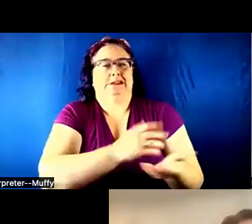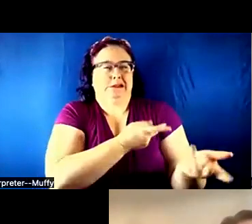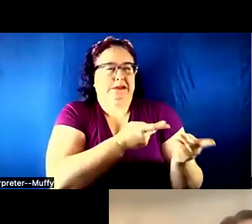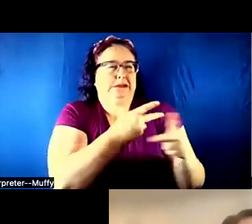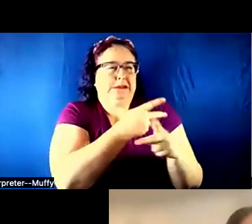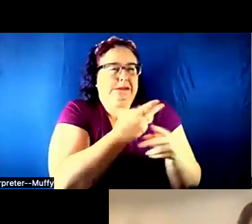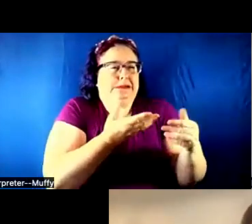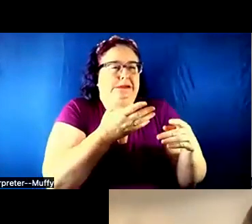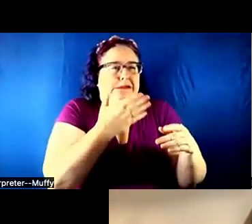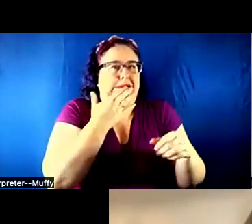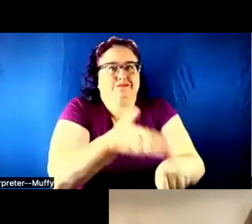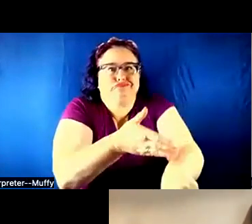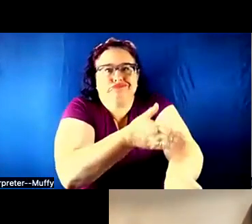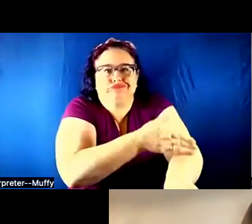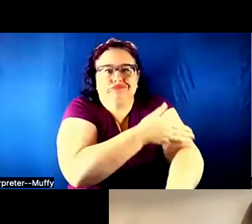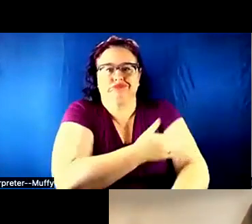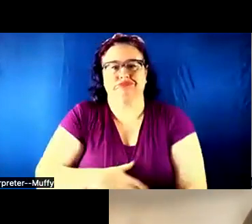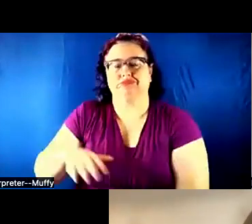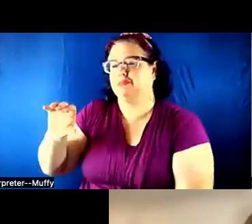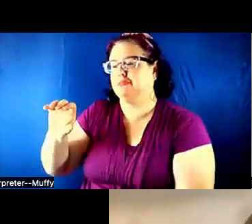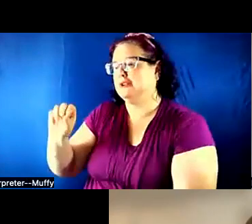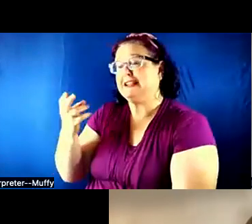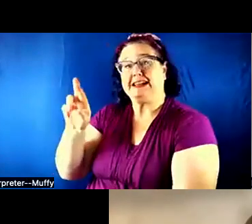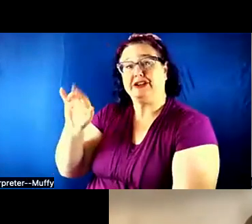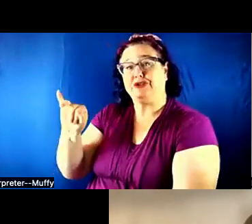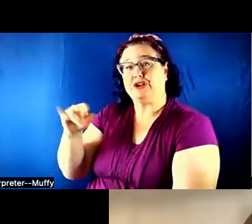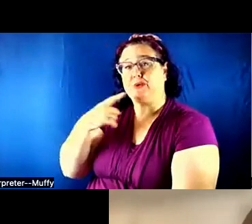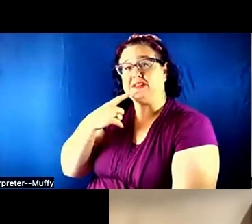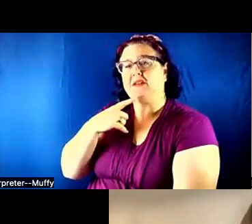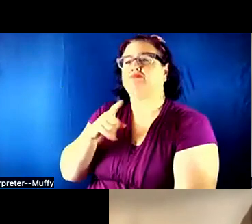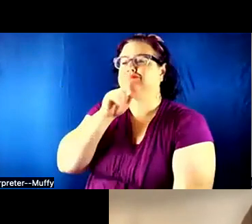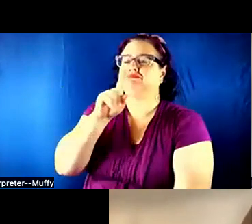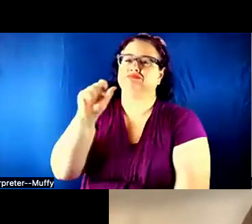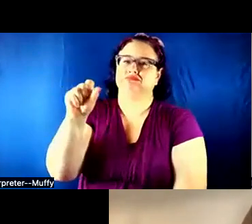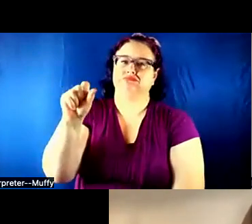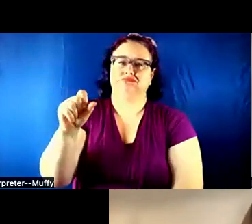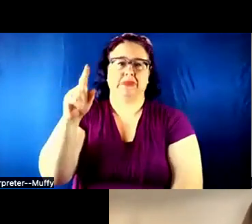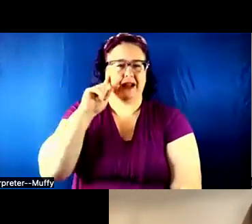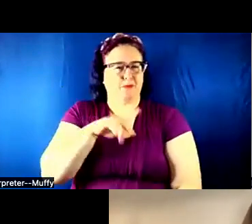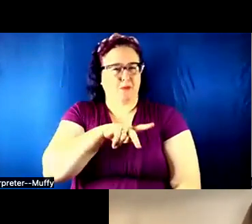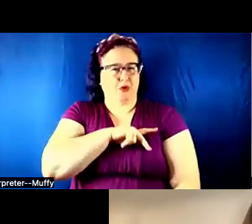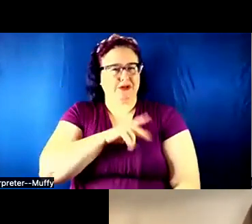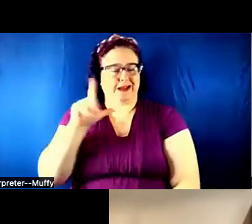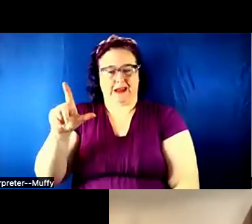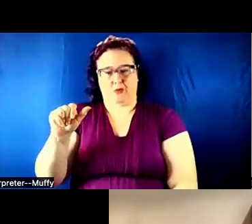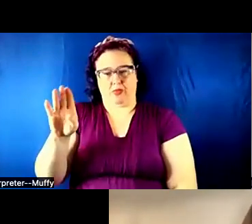Shiri: That is true. Personally a lot of times our lab work on something where I feel -- I hear